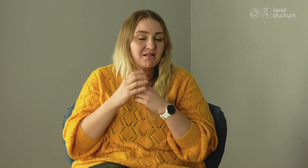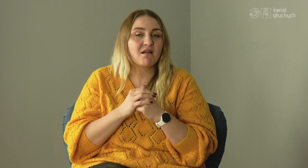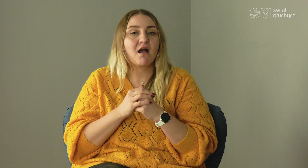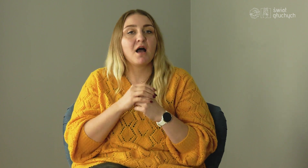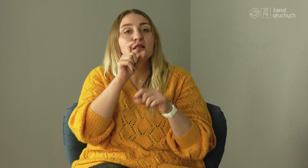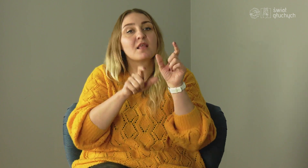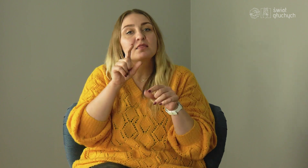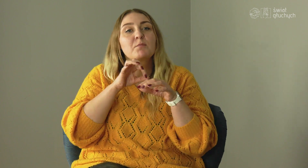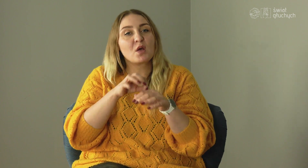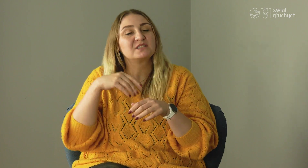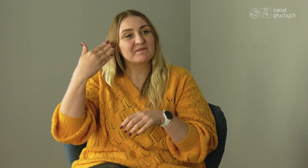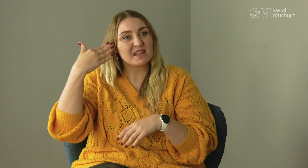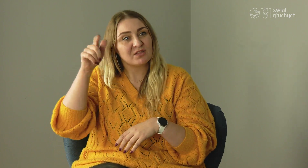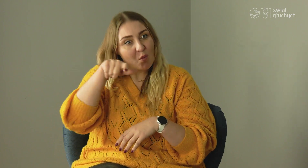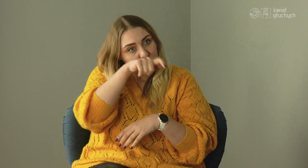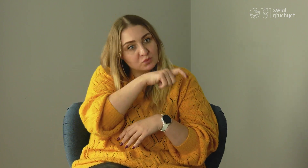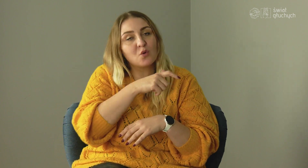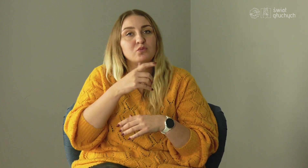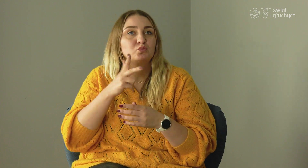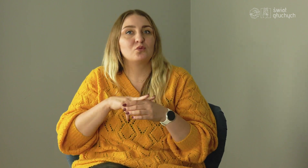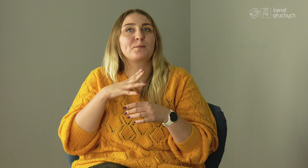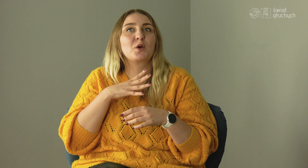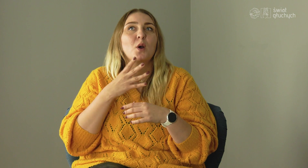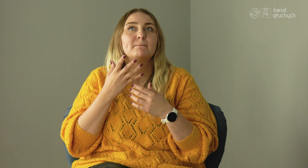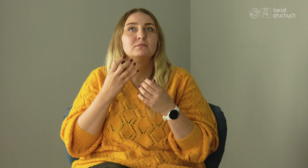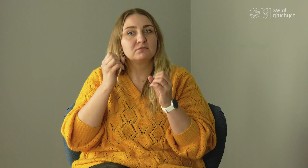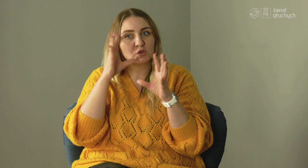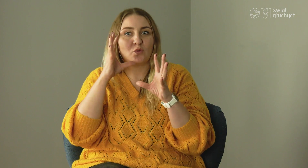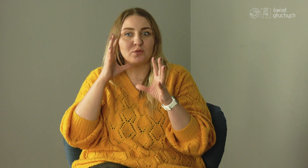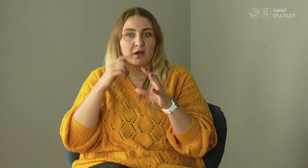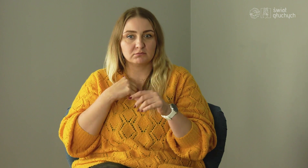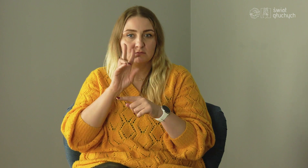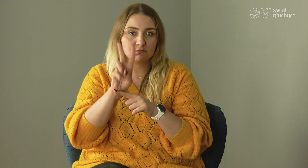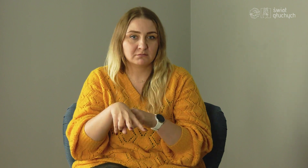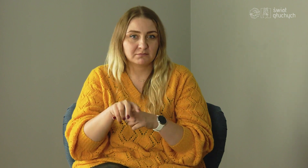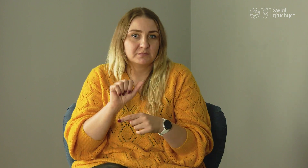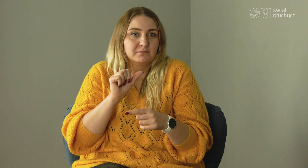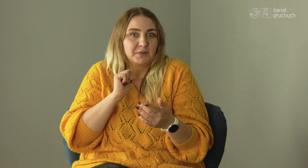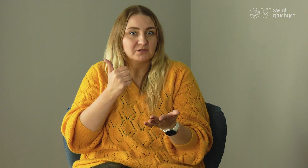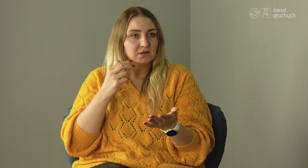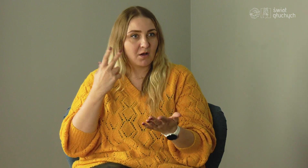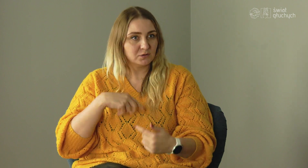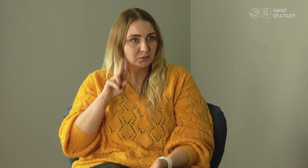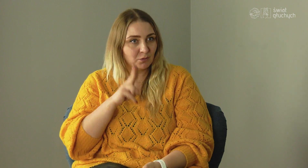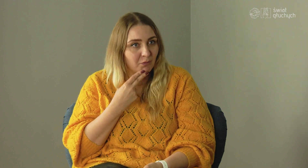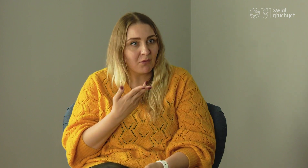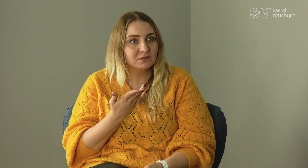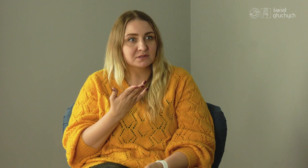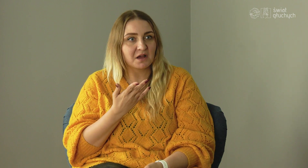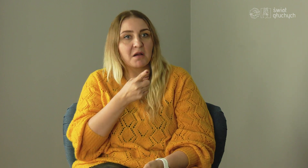The lecturers were shocked, that a deaf person had joined, I was the first deaf person at the university.